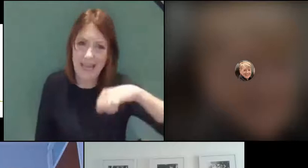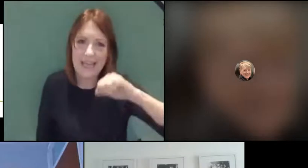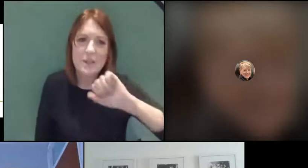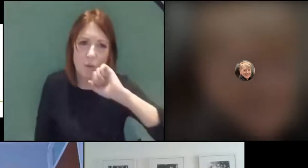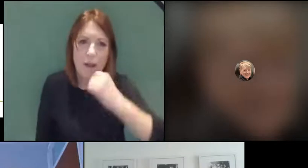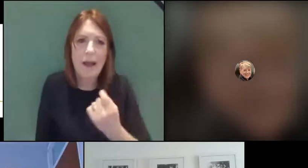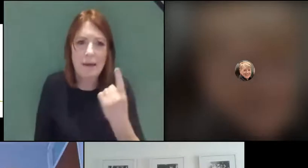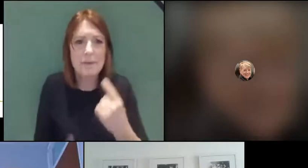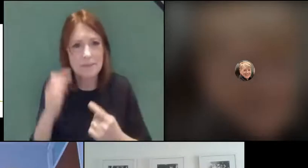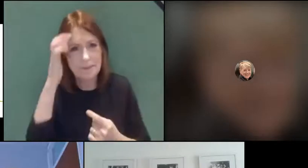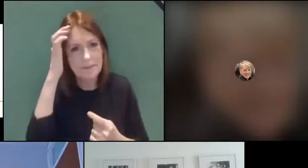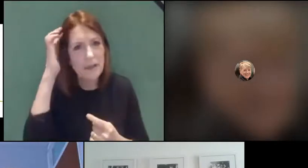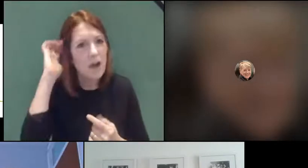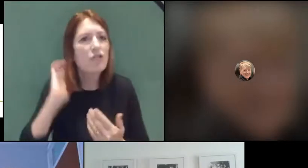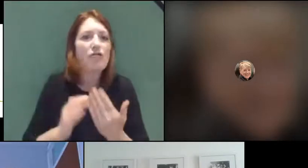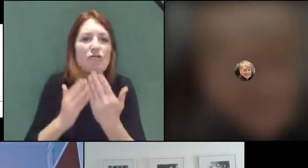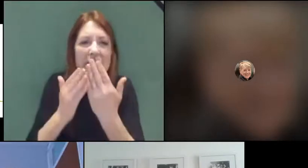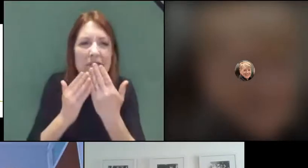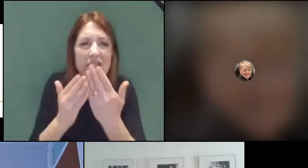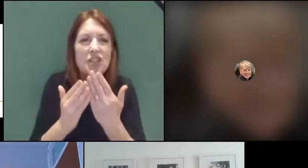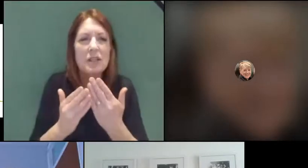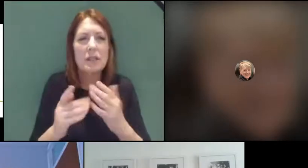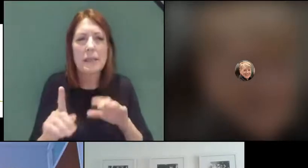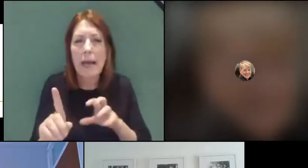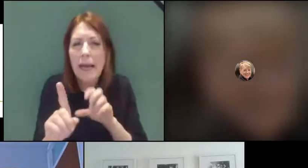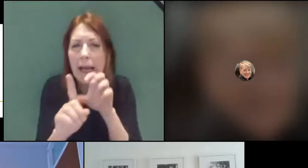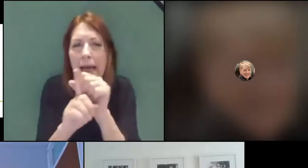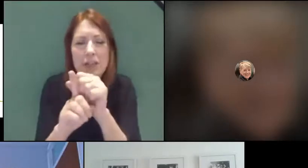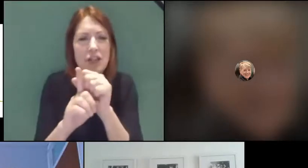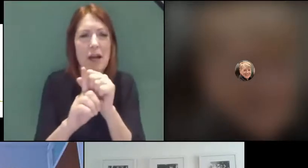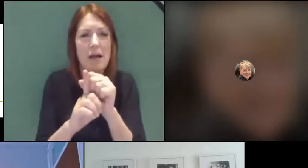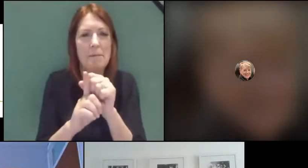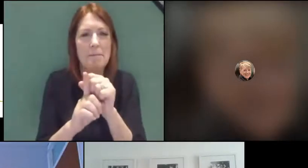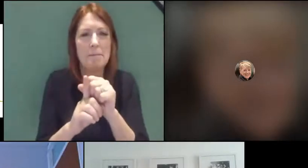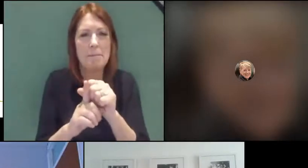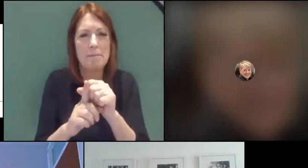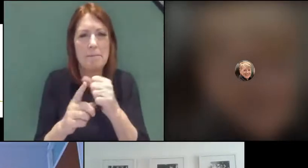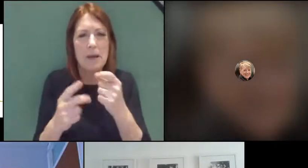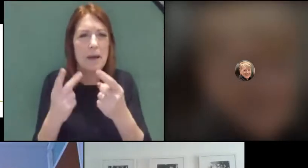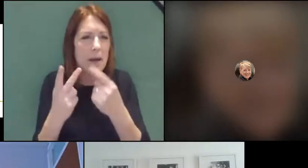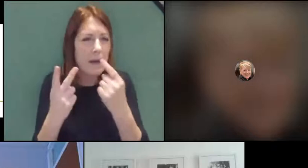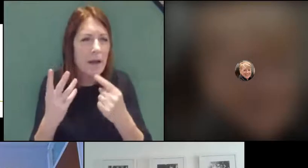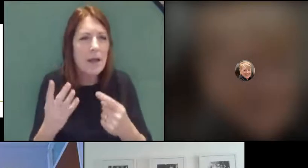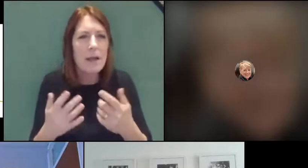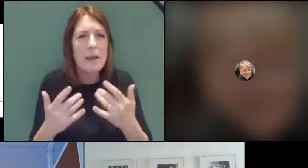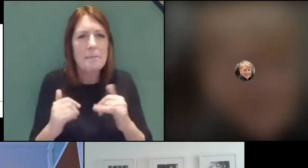certainly revision lessons, catch-up lessons. I think those of us are used to snow days,